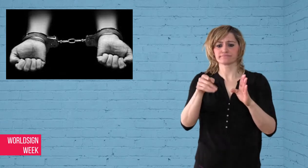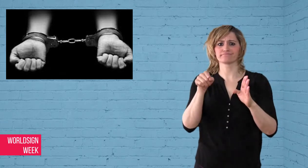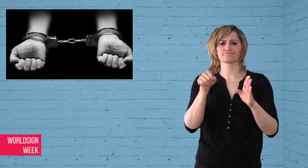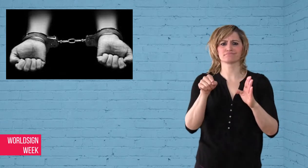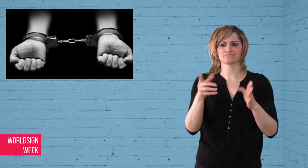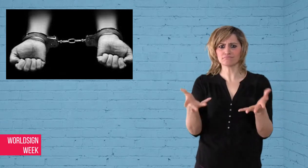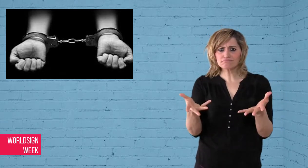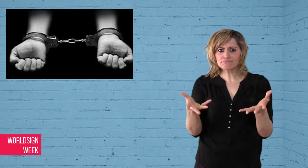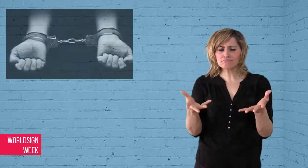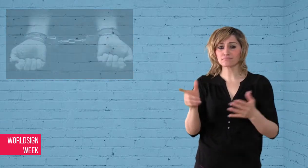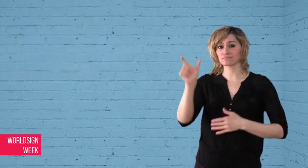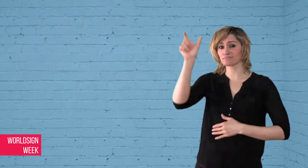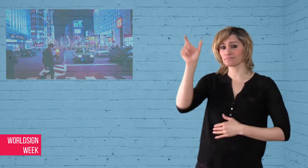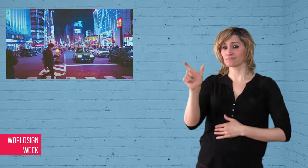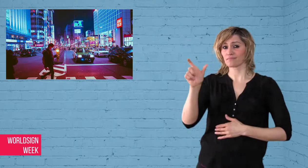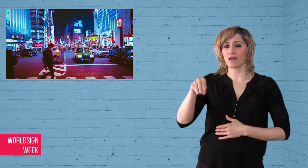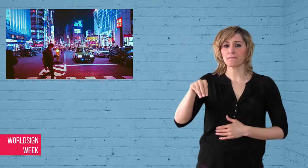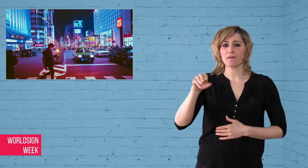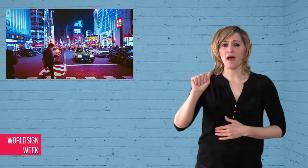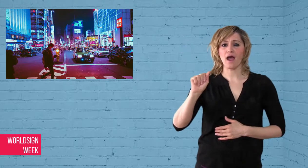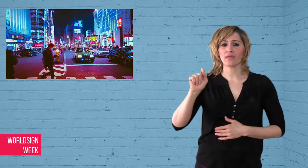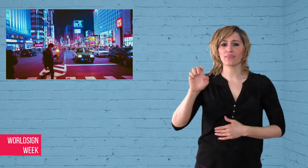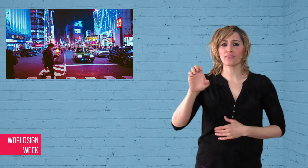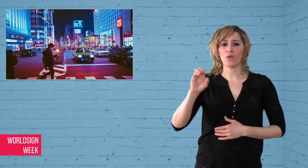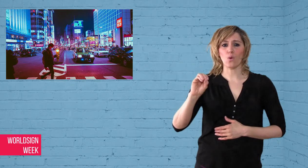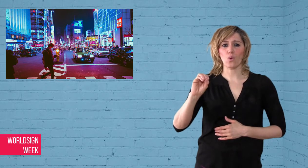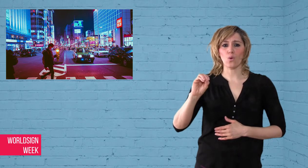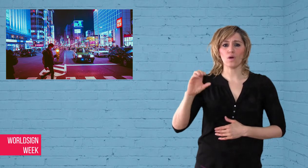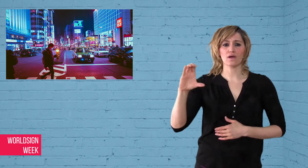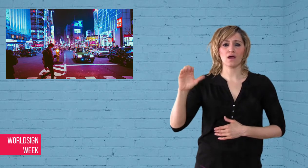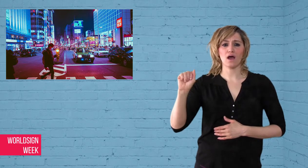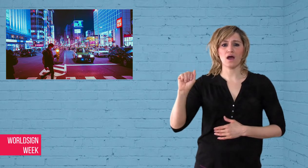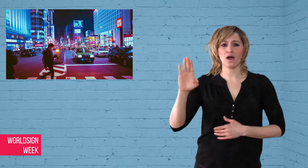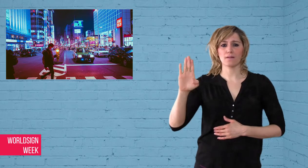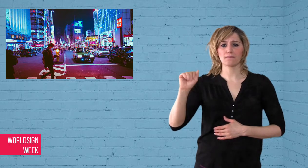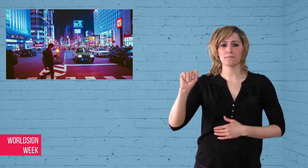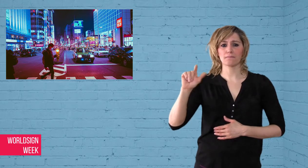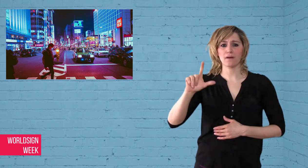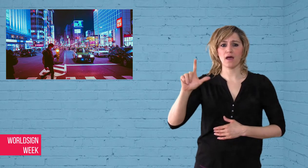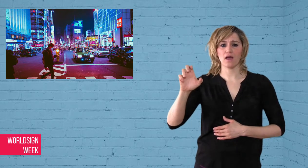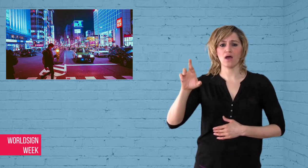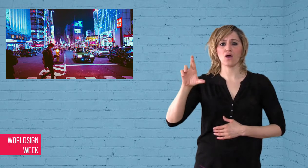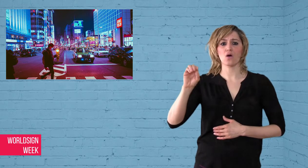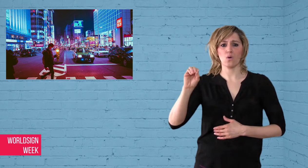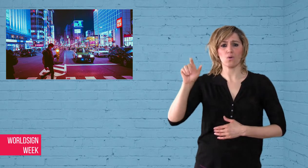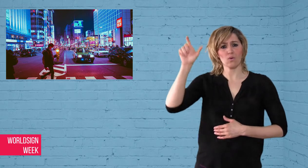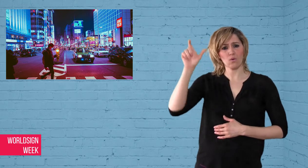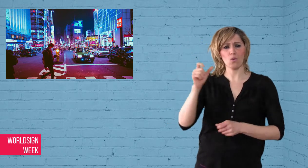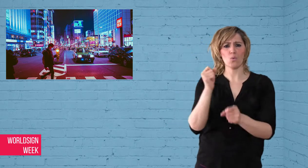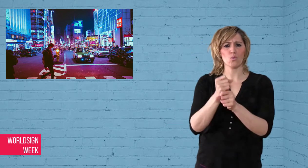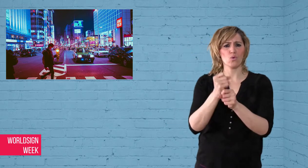the American Civil Liberties Union of